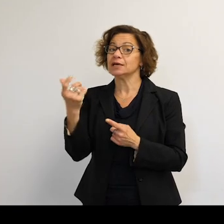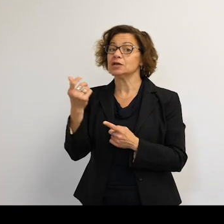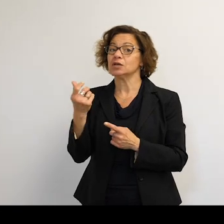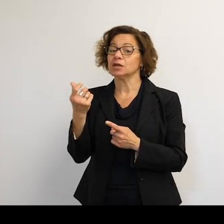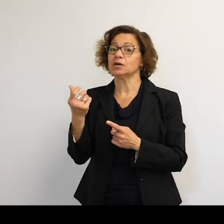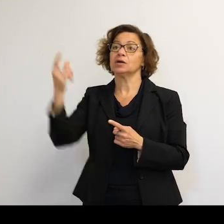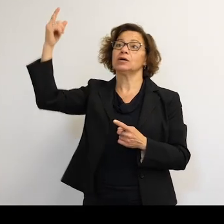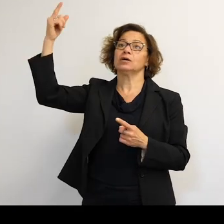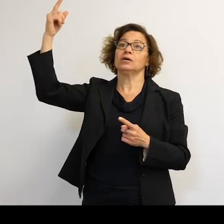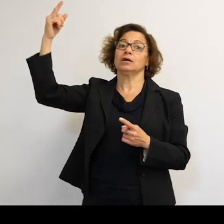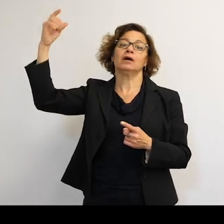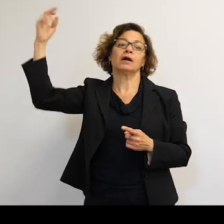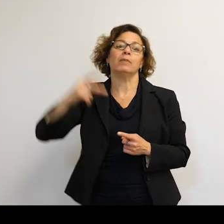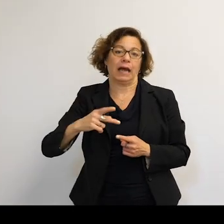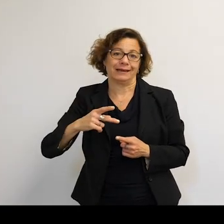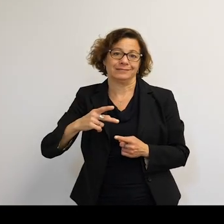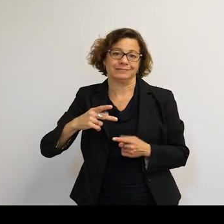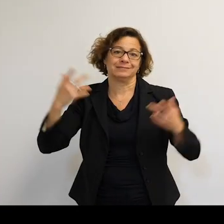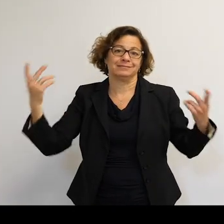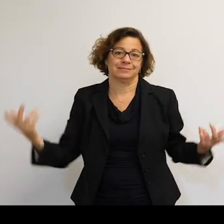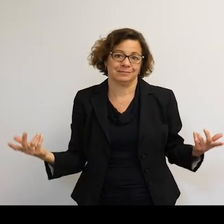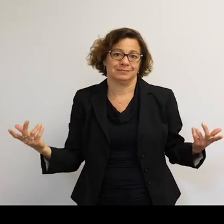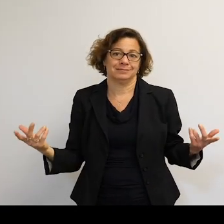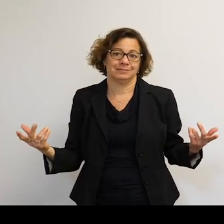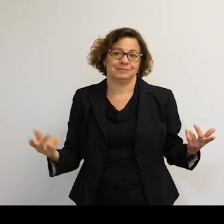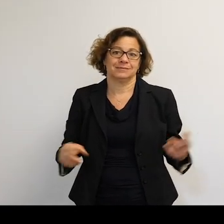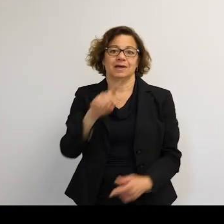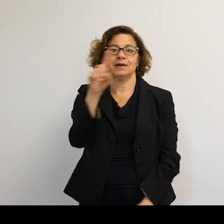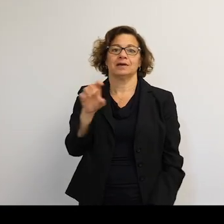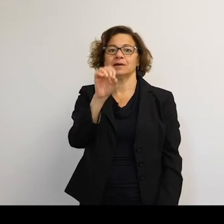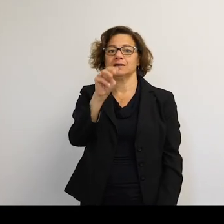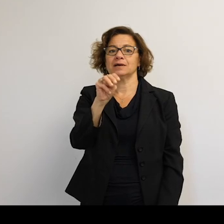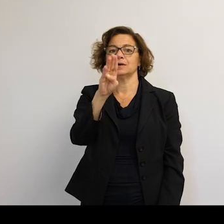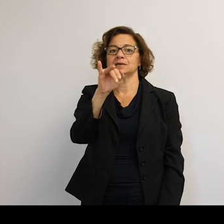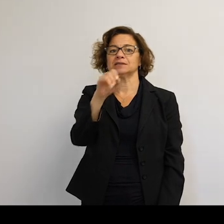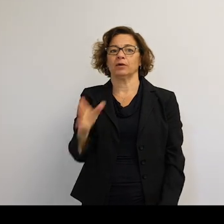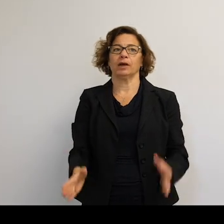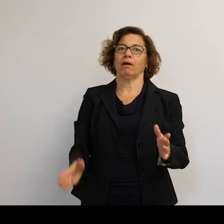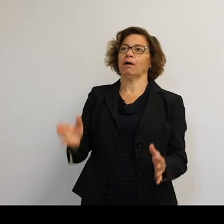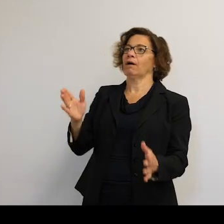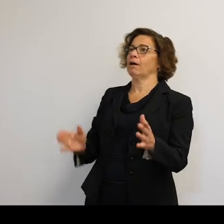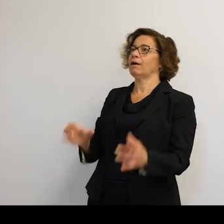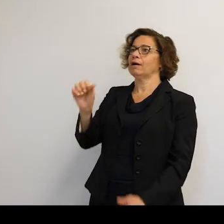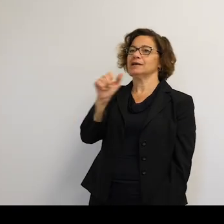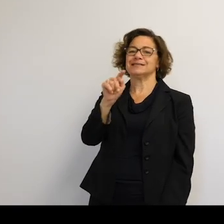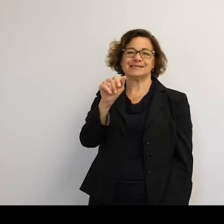They come back, OK? And this is imaginatively called zombie satellites. But basically-- that's not my term there.